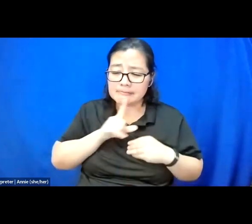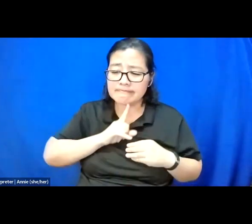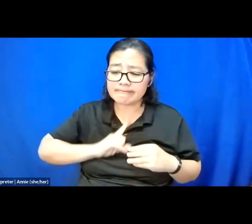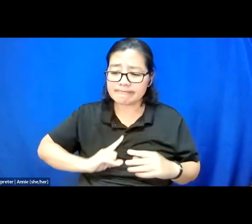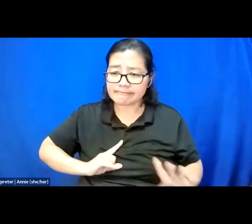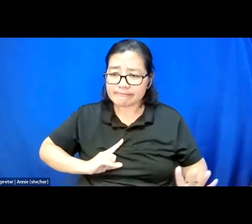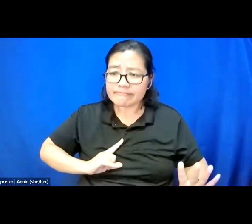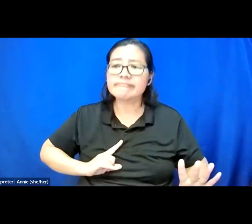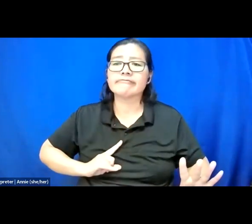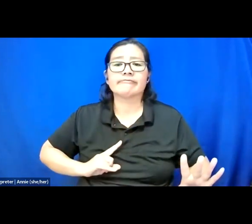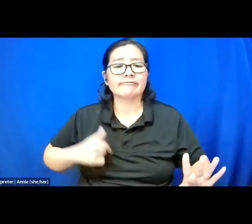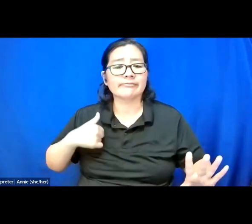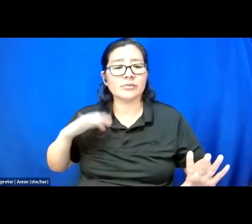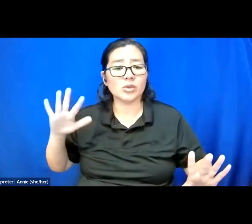Do I breathe off of the cliff?